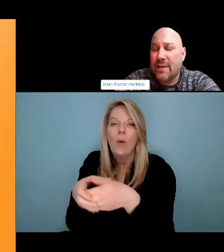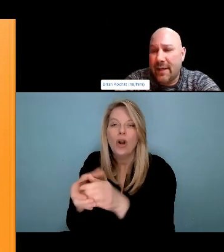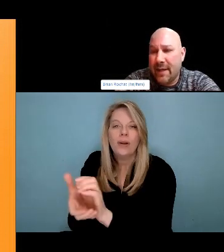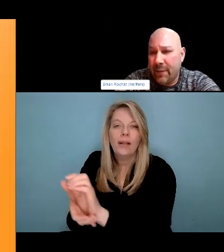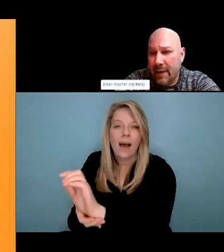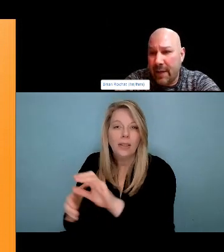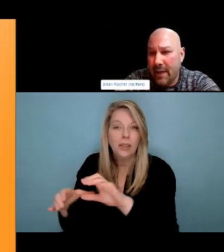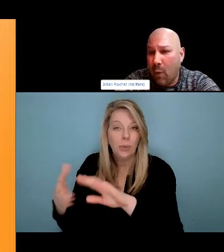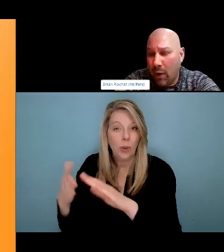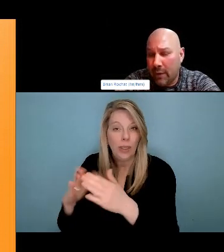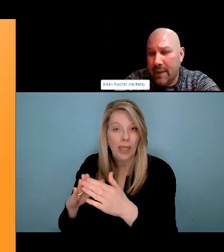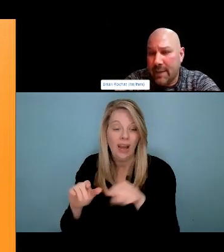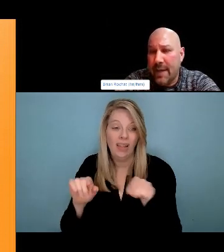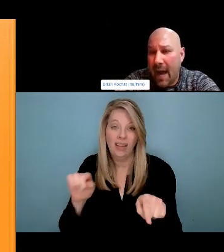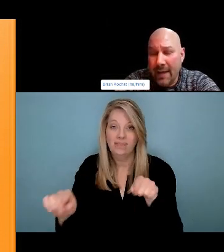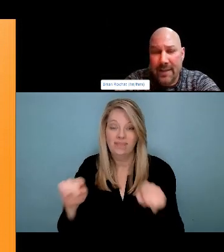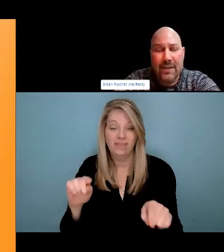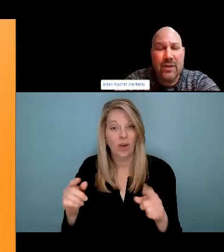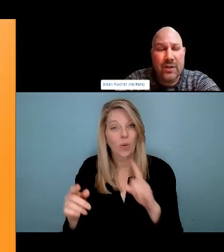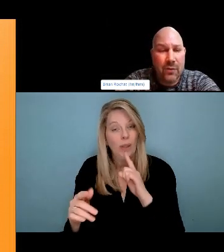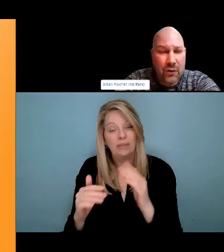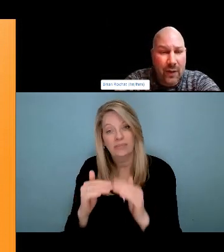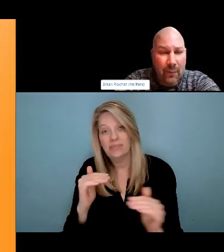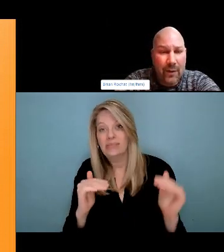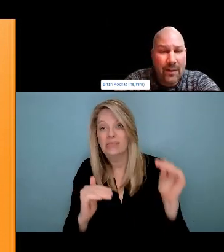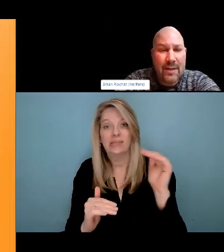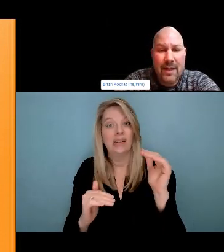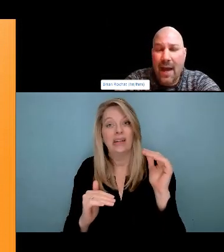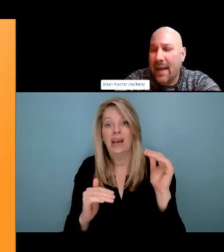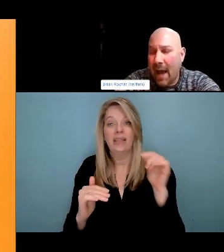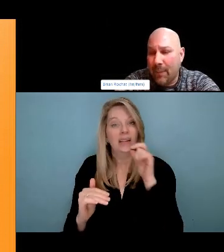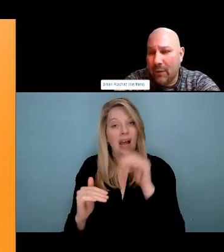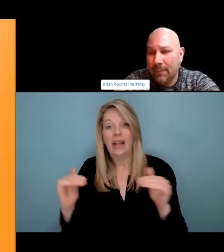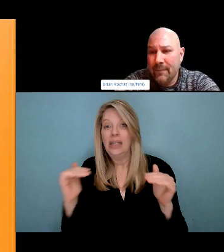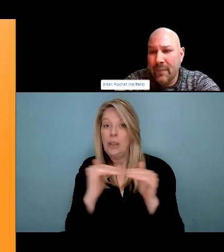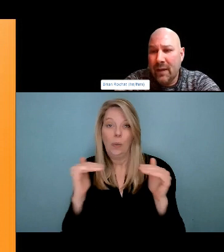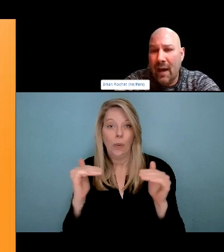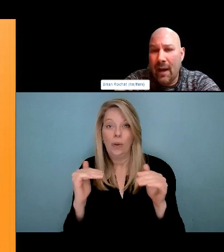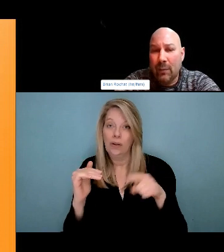hour. We are going to start with indigenous harm